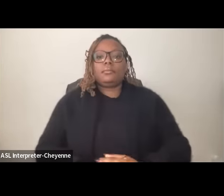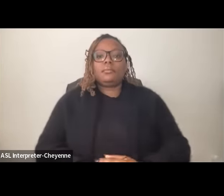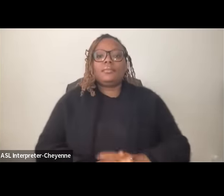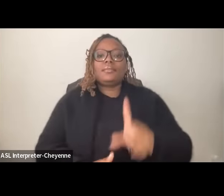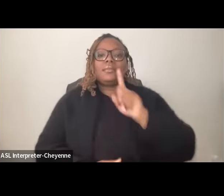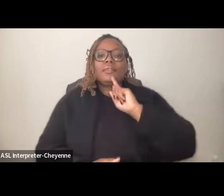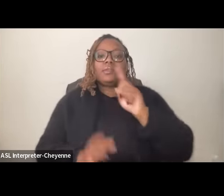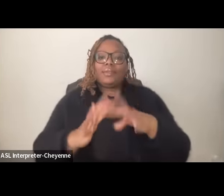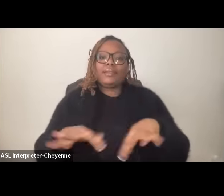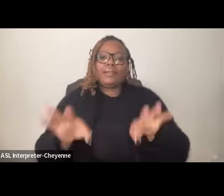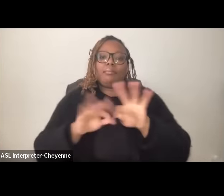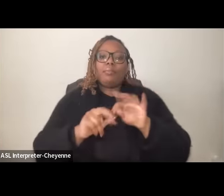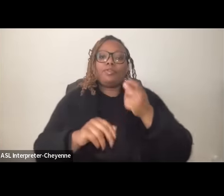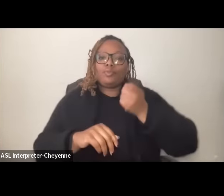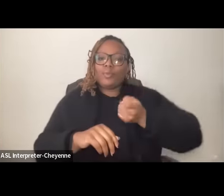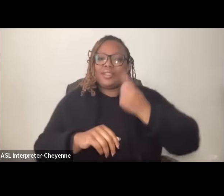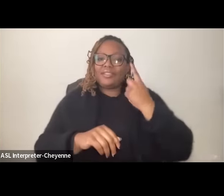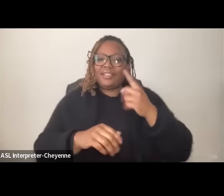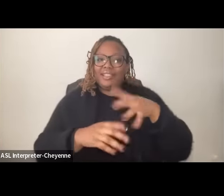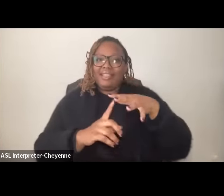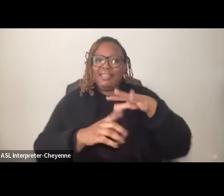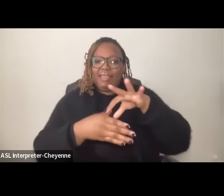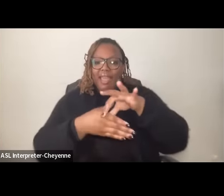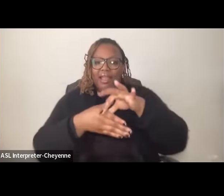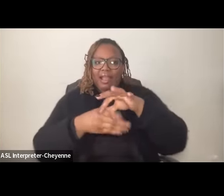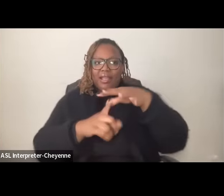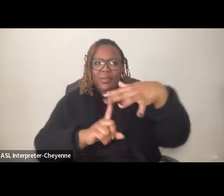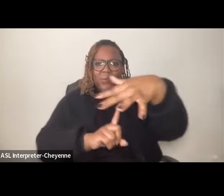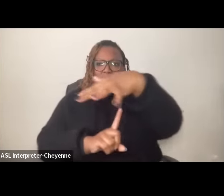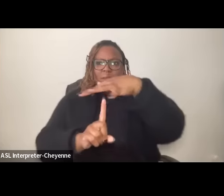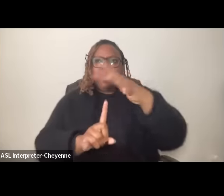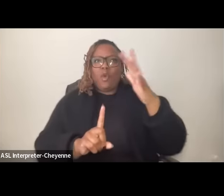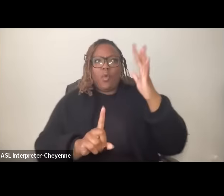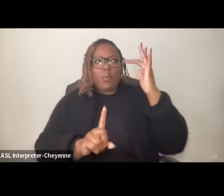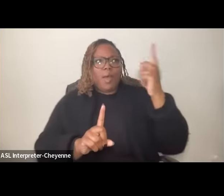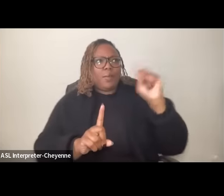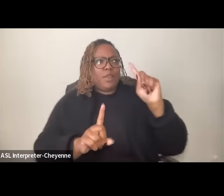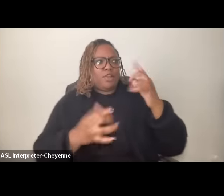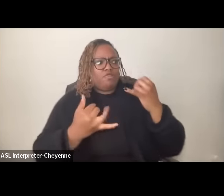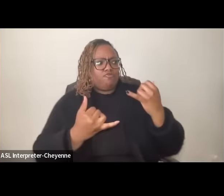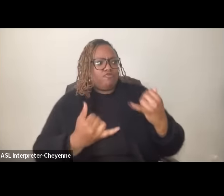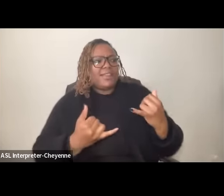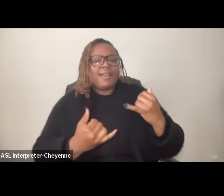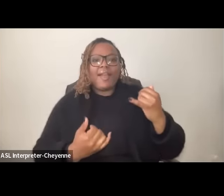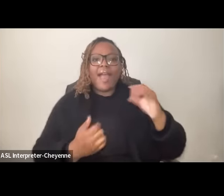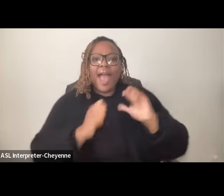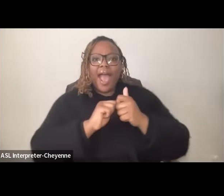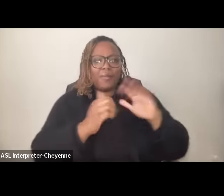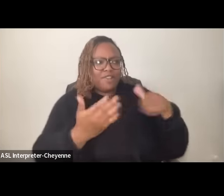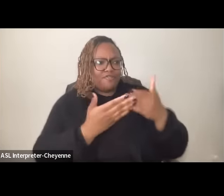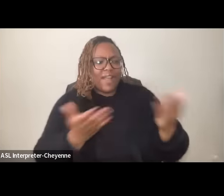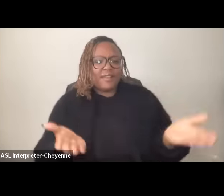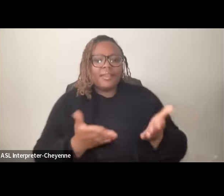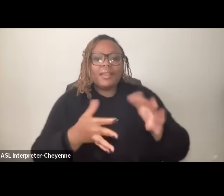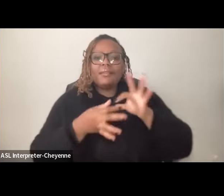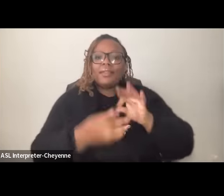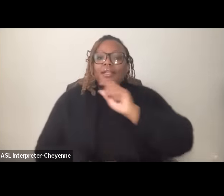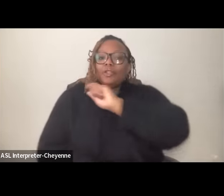to understand that context as to why we are where we are at today with regards to Palestine and I